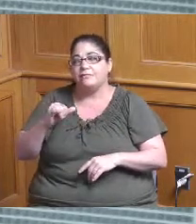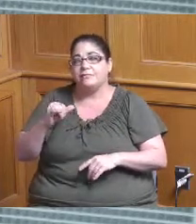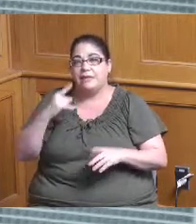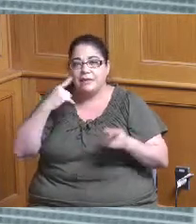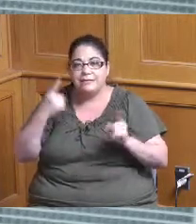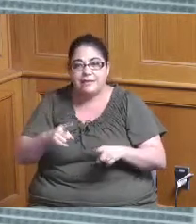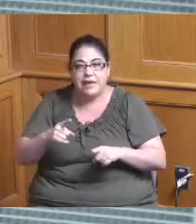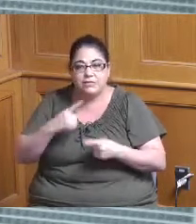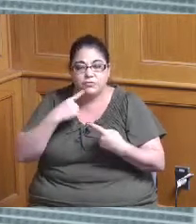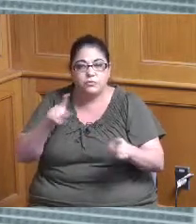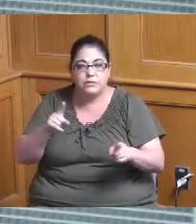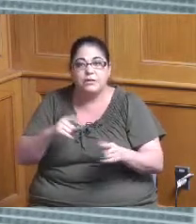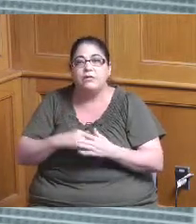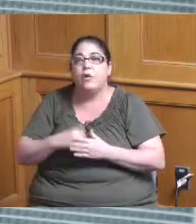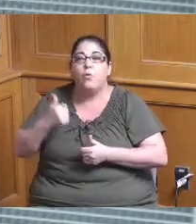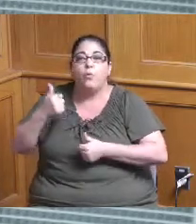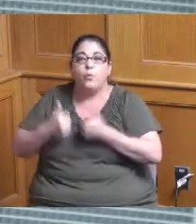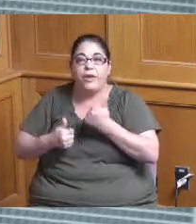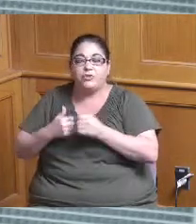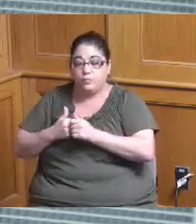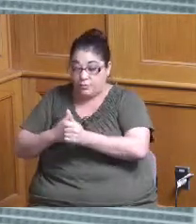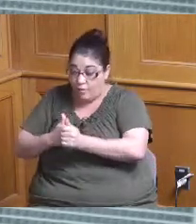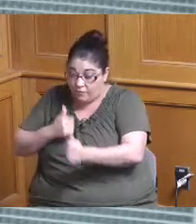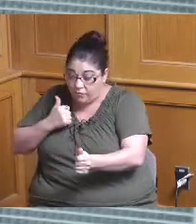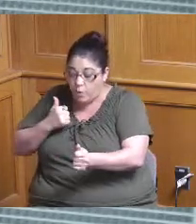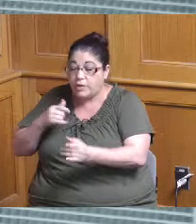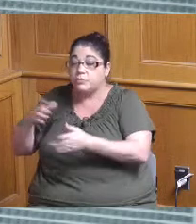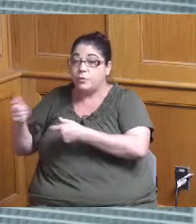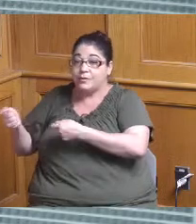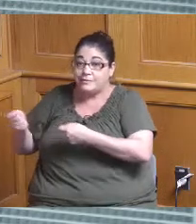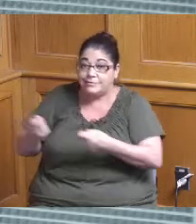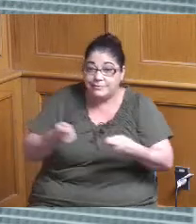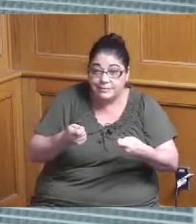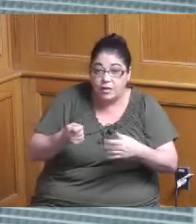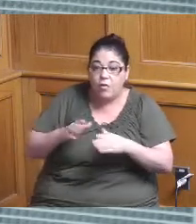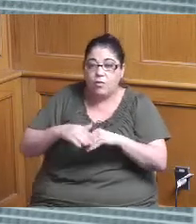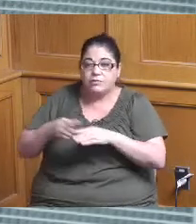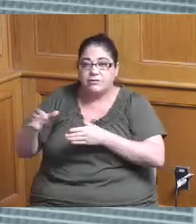to mitigate those delays to bring things back on schedule I believe you know really I think